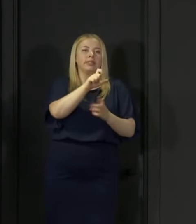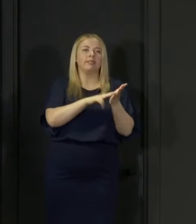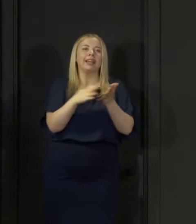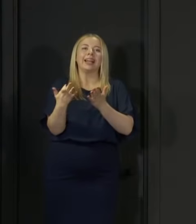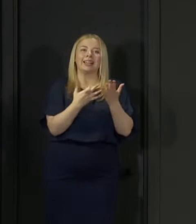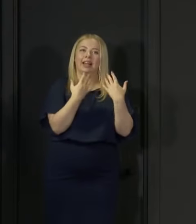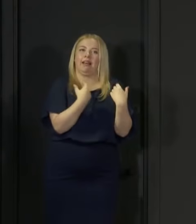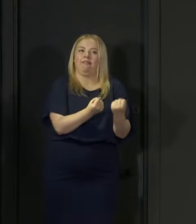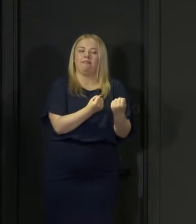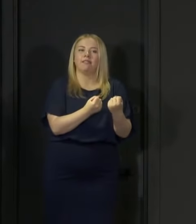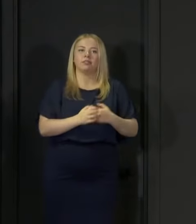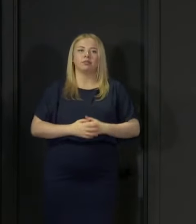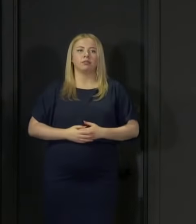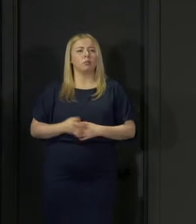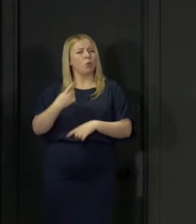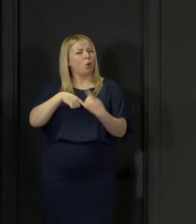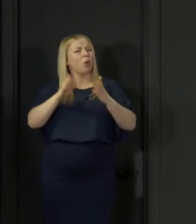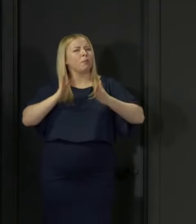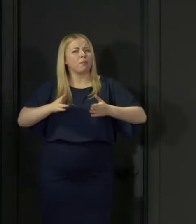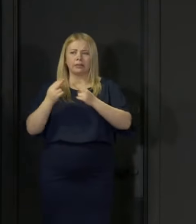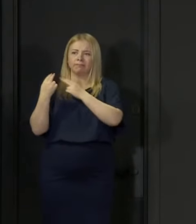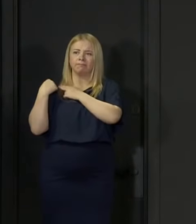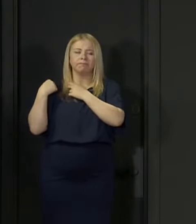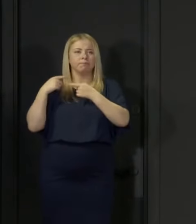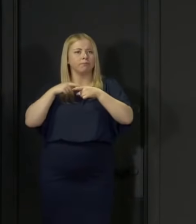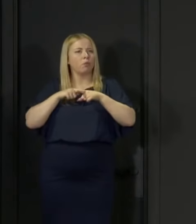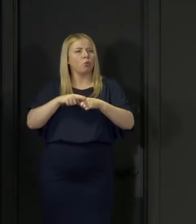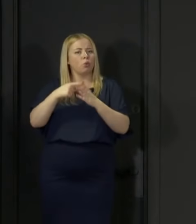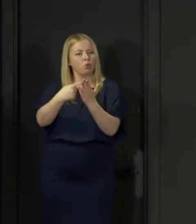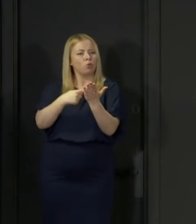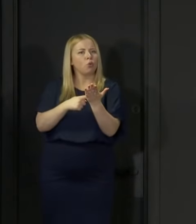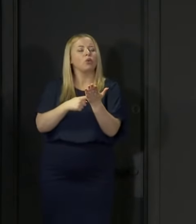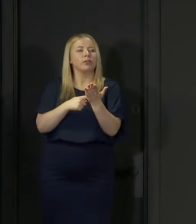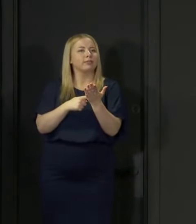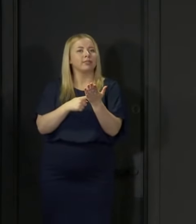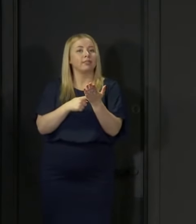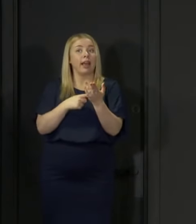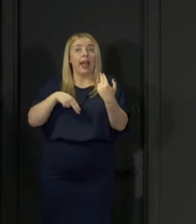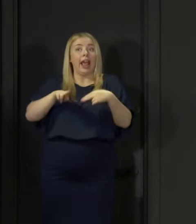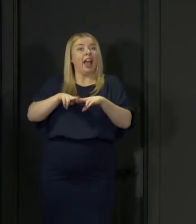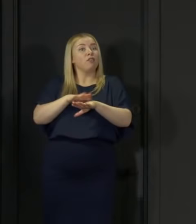All of us need to comply with the requirements of Test and Protect otherwise it won't work